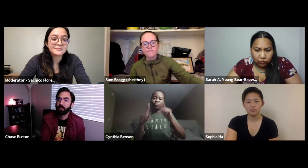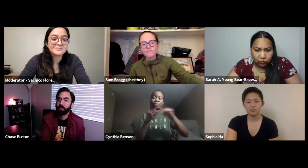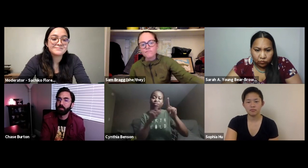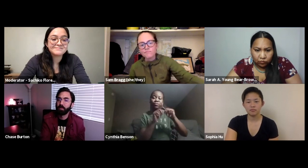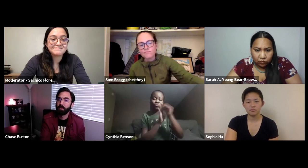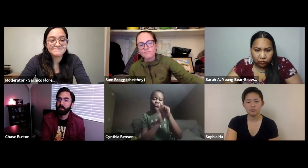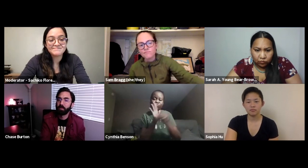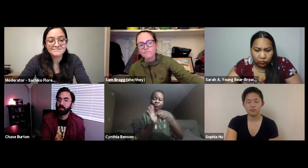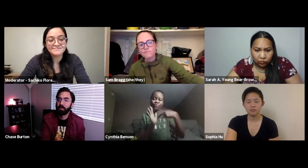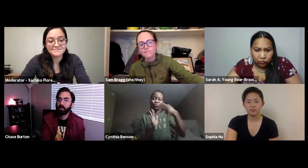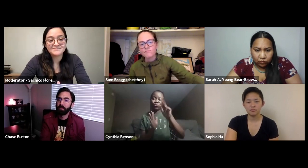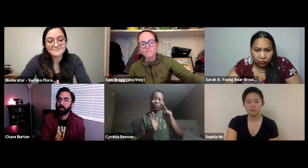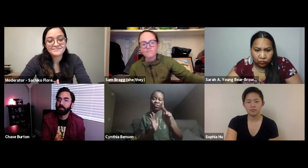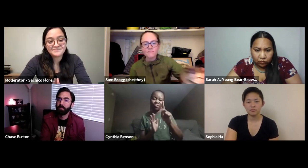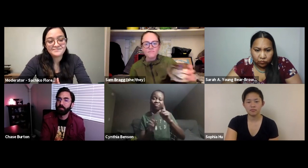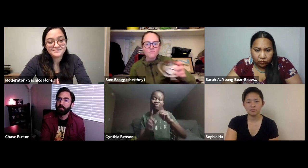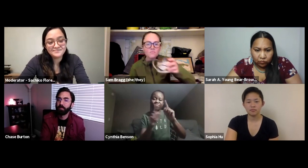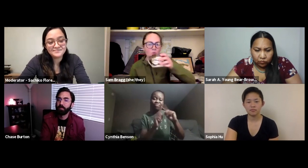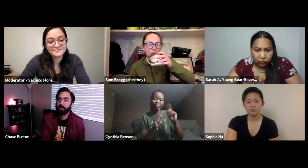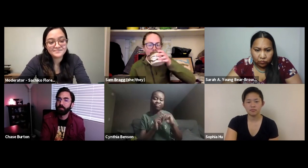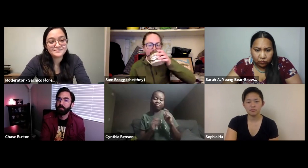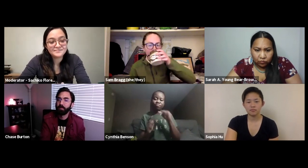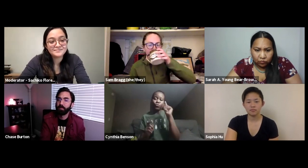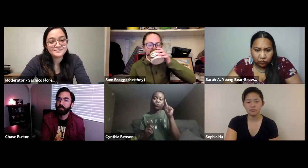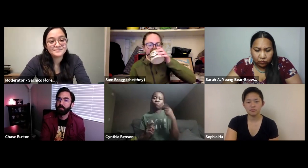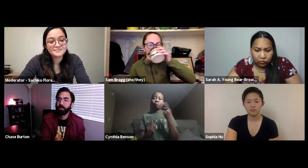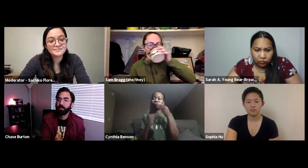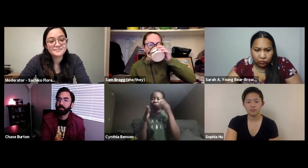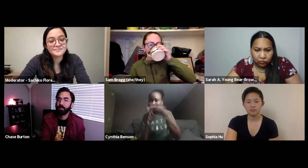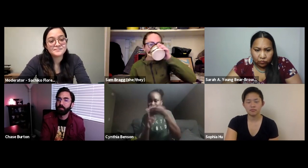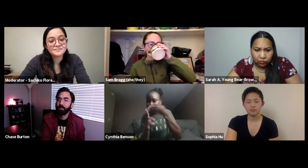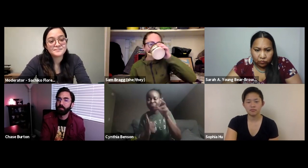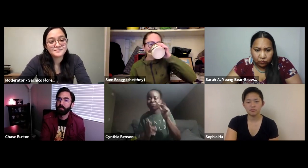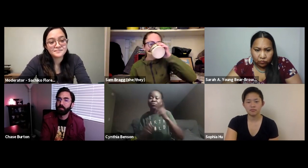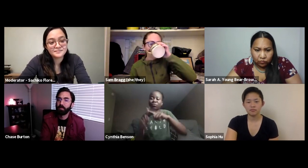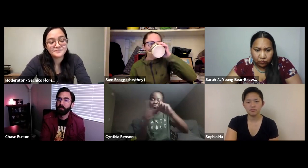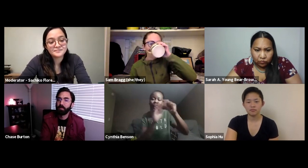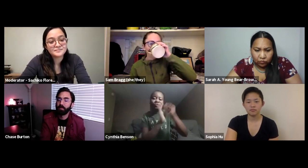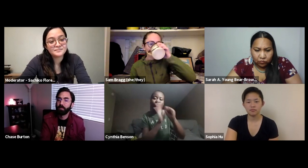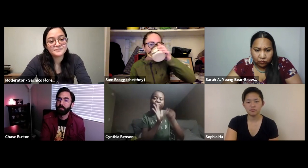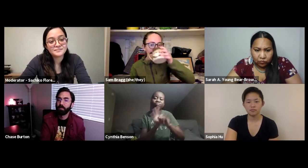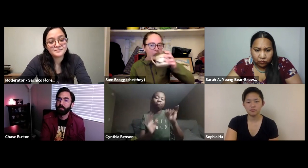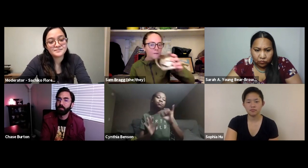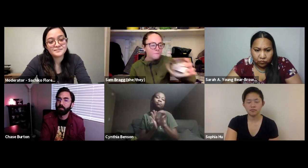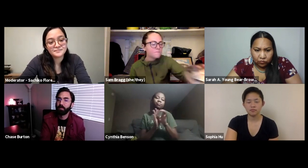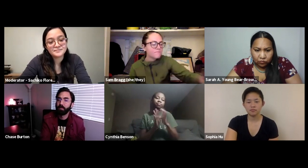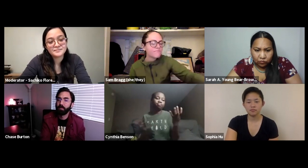weekends. So I decided well I can go to state parks and hike and not just have to go to